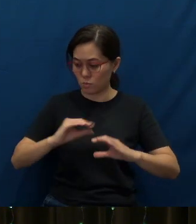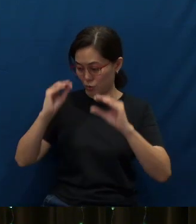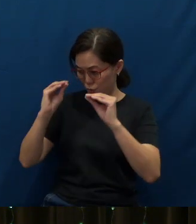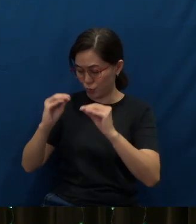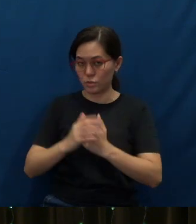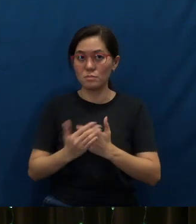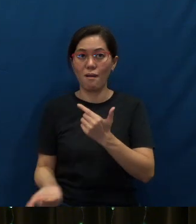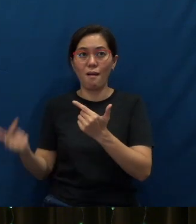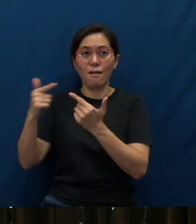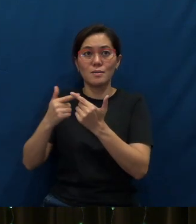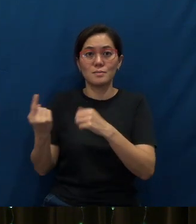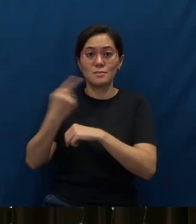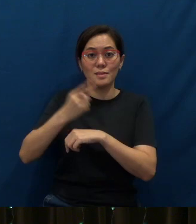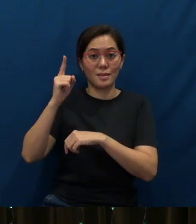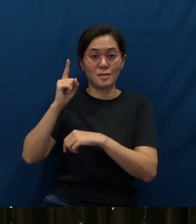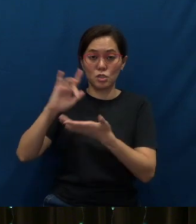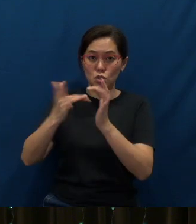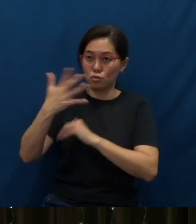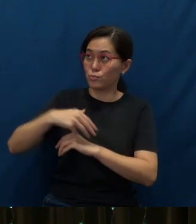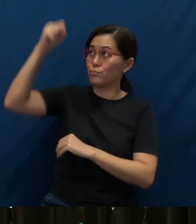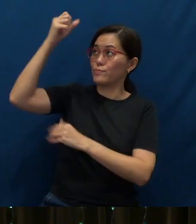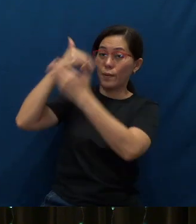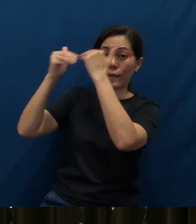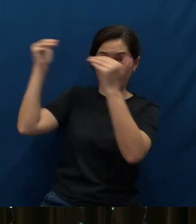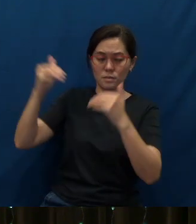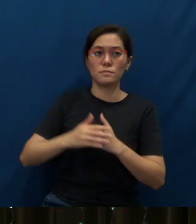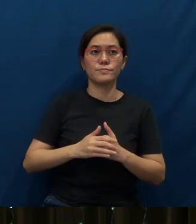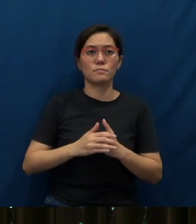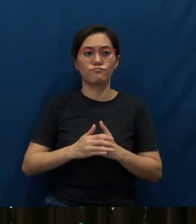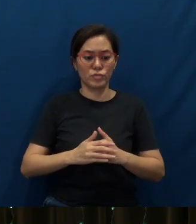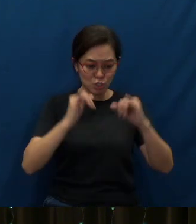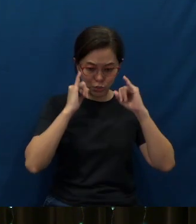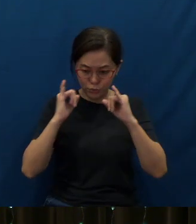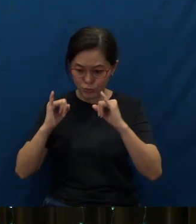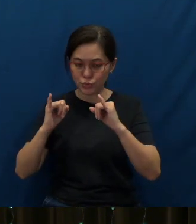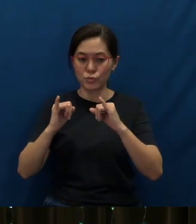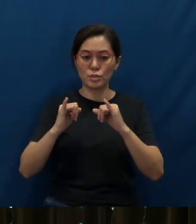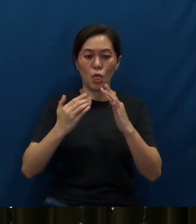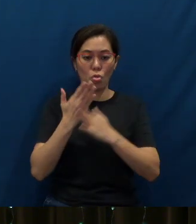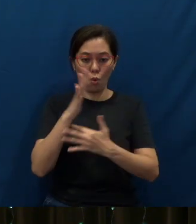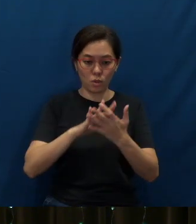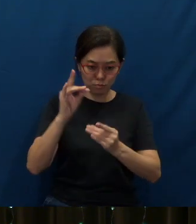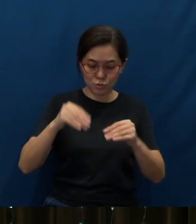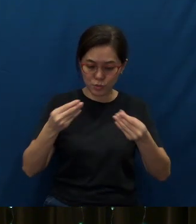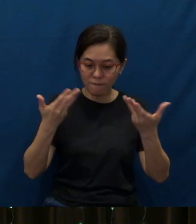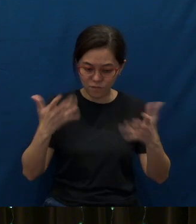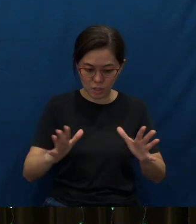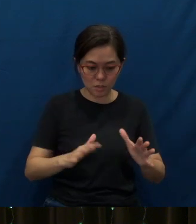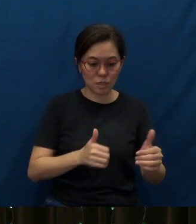until the day He was taken up to heaven, after giving instructions through the Holy Spirit to the apostles He had chosen.